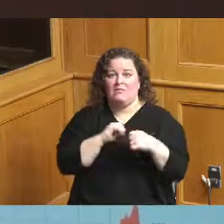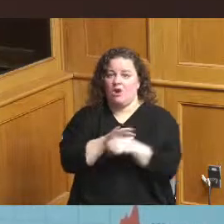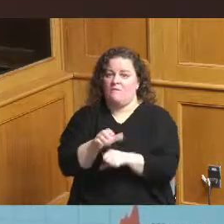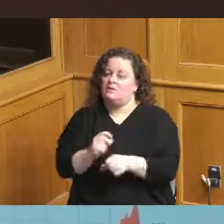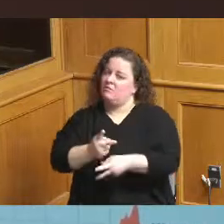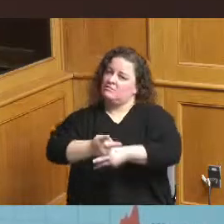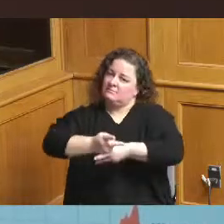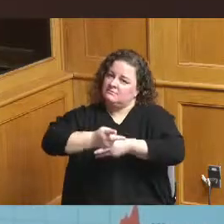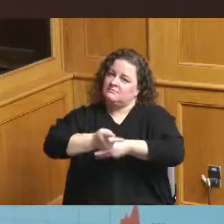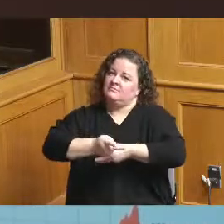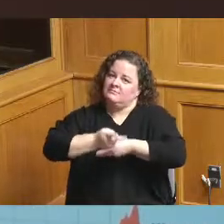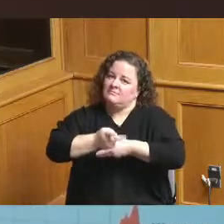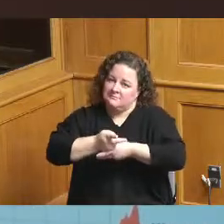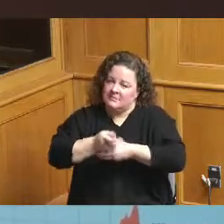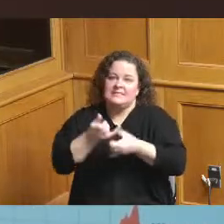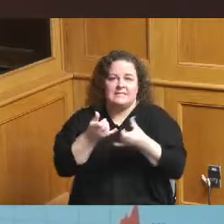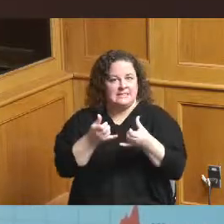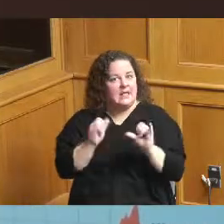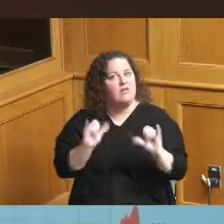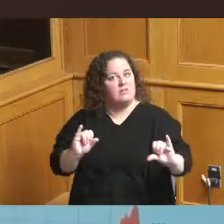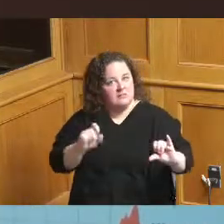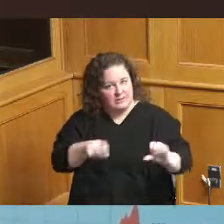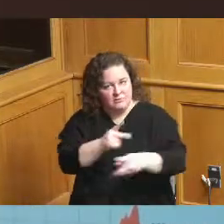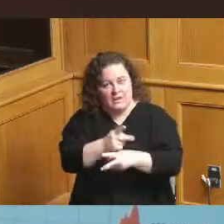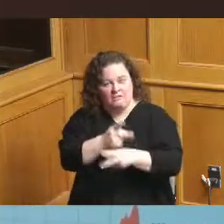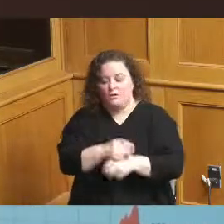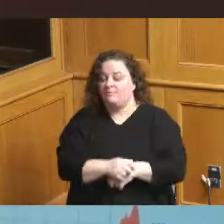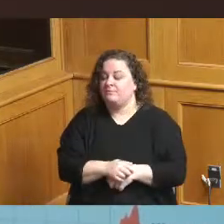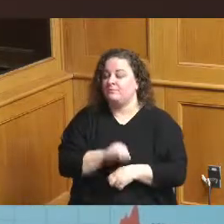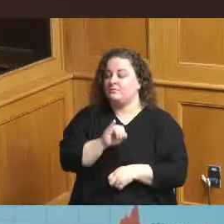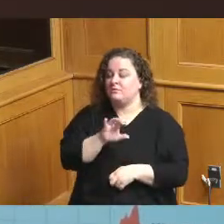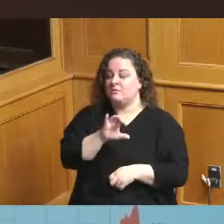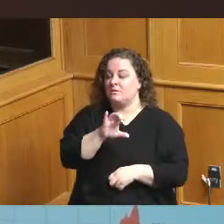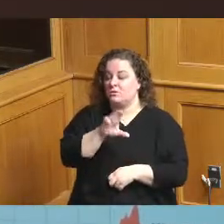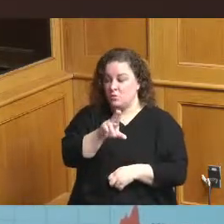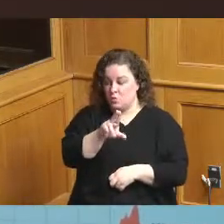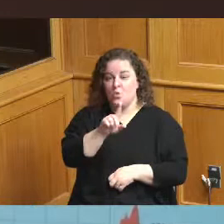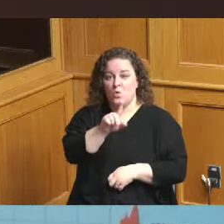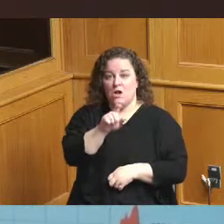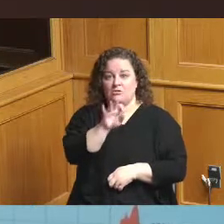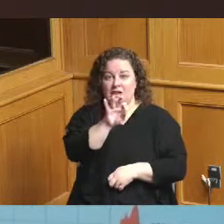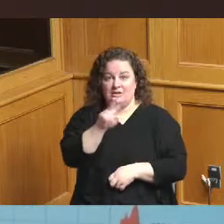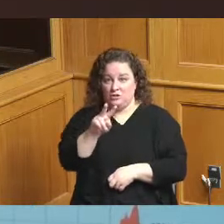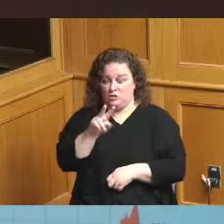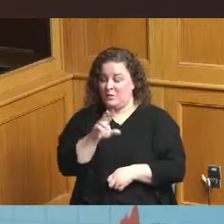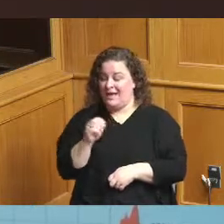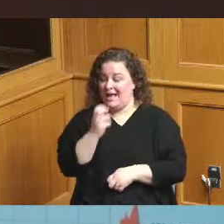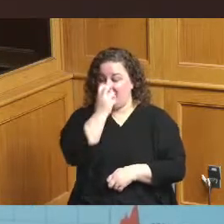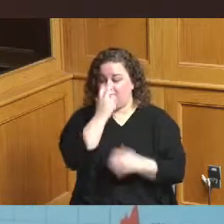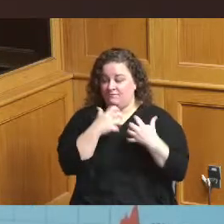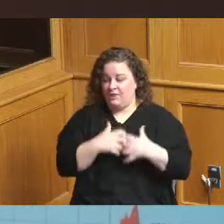to be needed our ICUs are at 192 today and our ventilators are at 1 30. and I